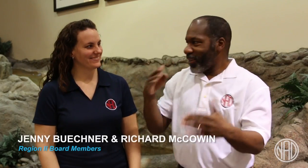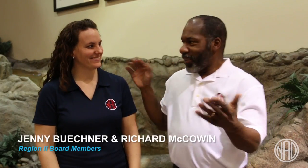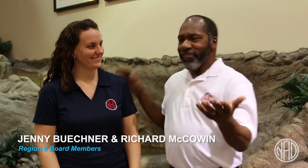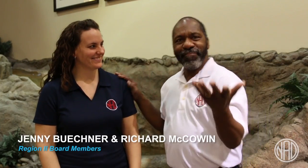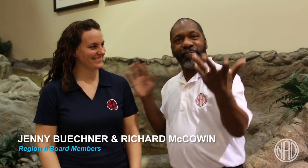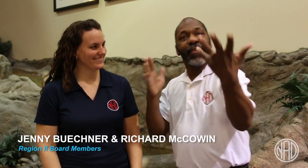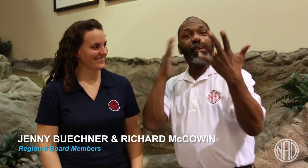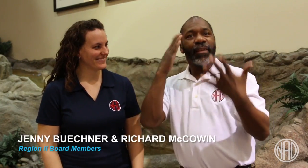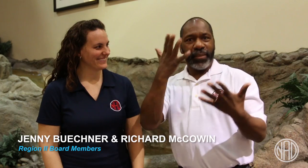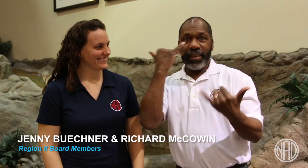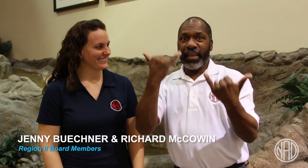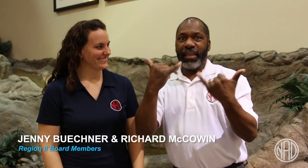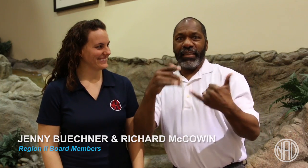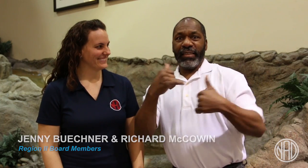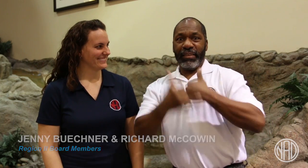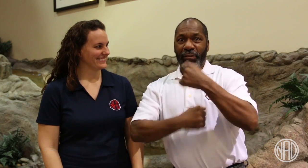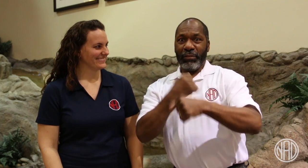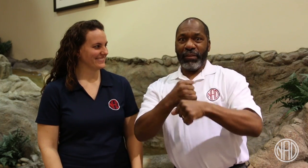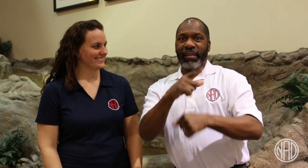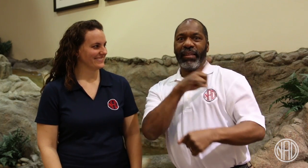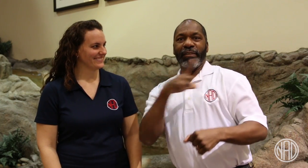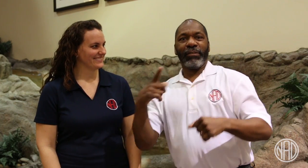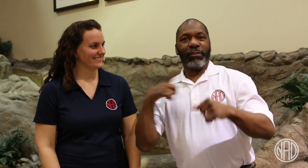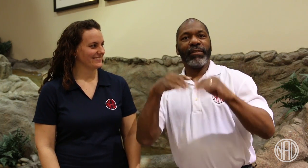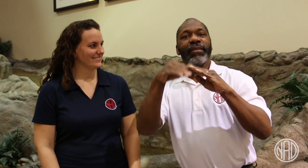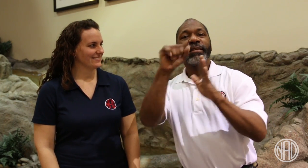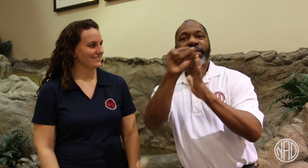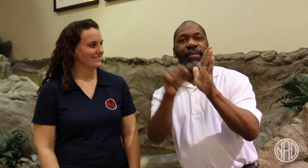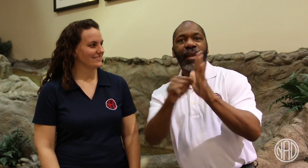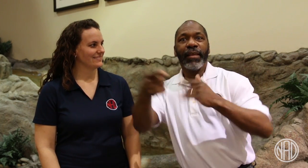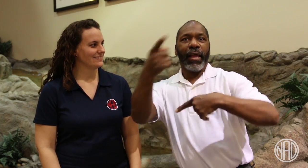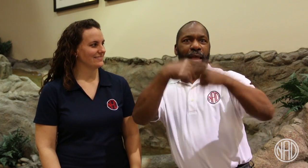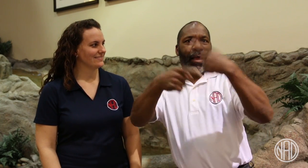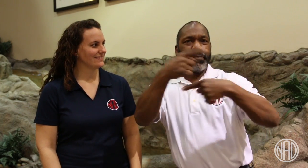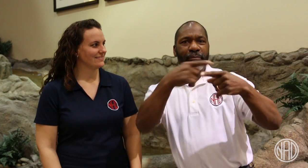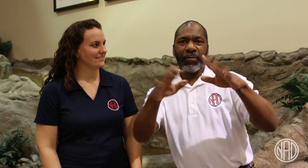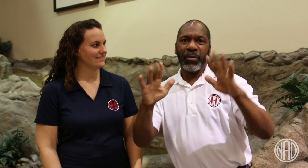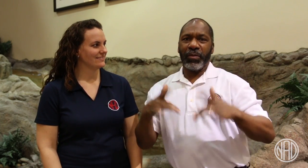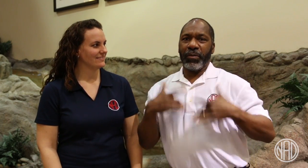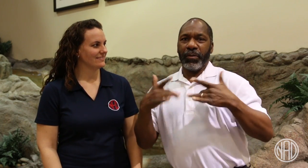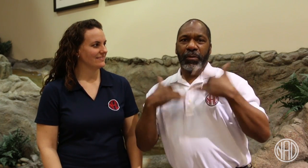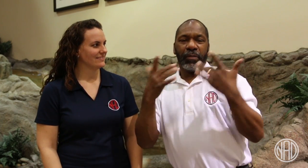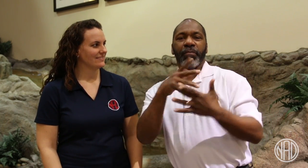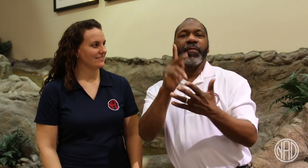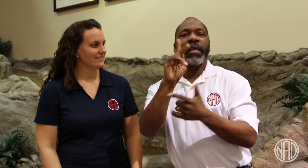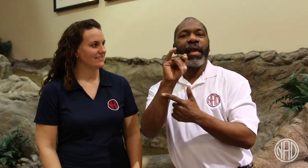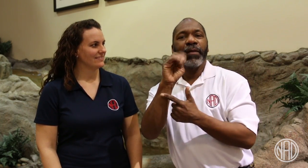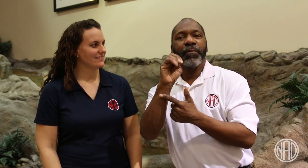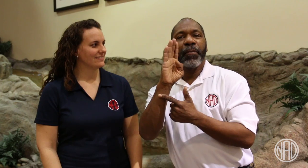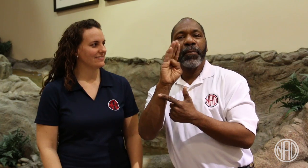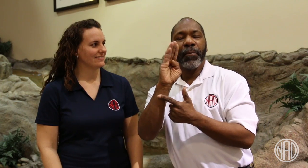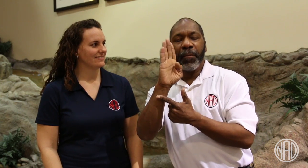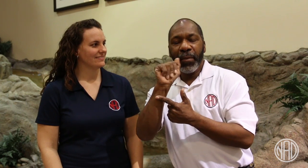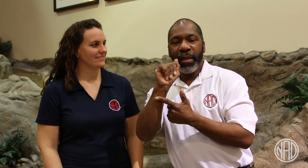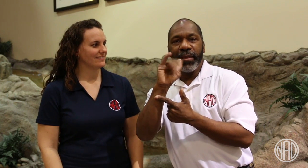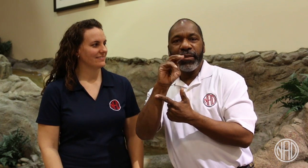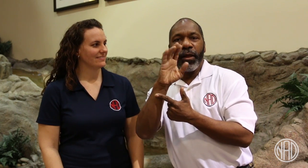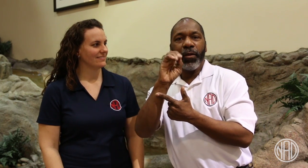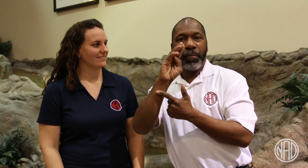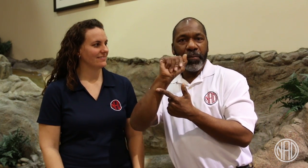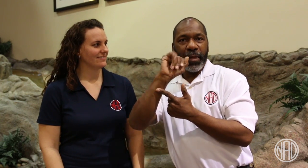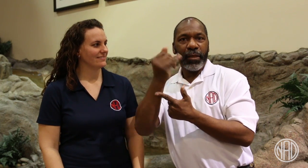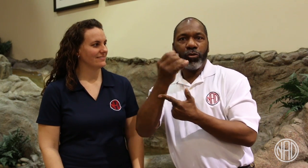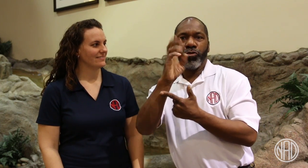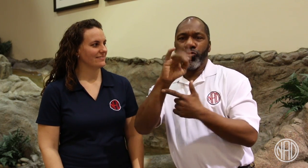Okay, so right now we're excited about the upcoming State Legislative Training provided by Kim Bianco Majeri.